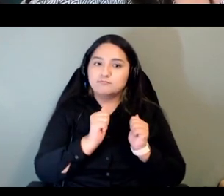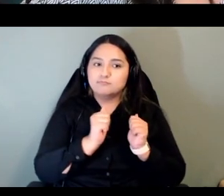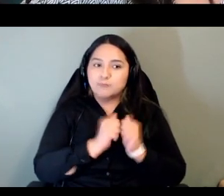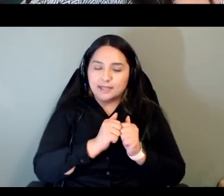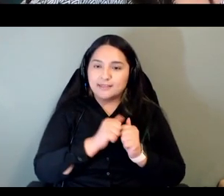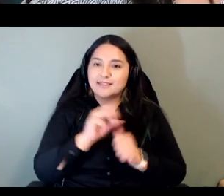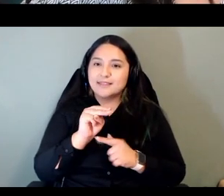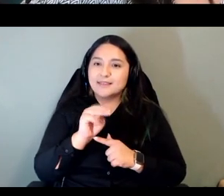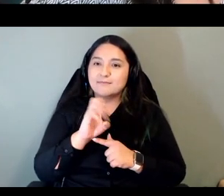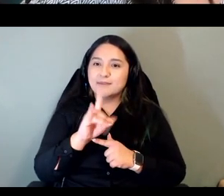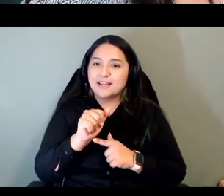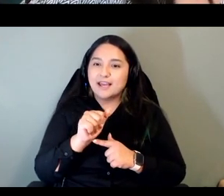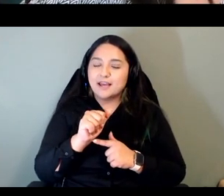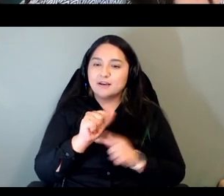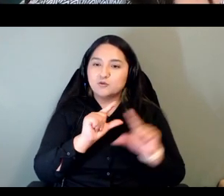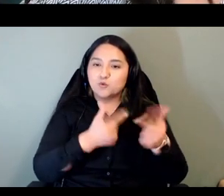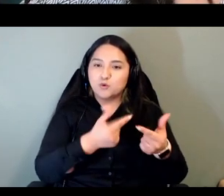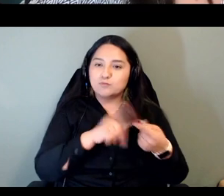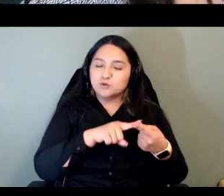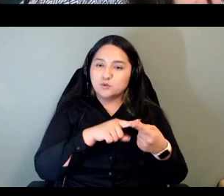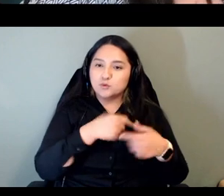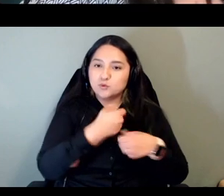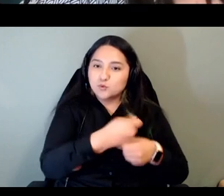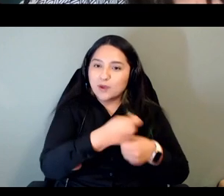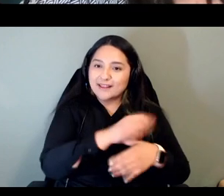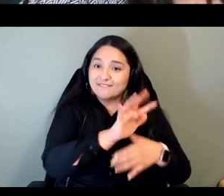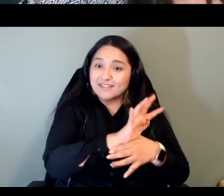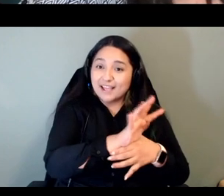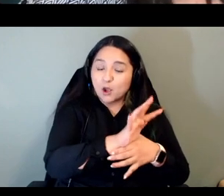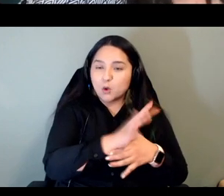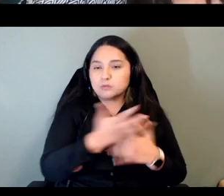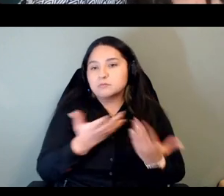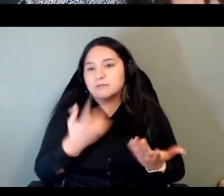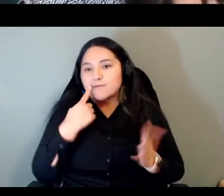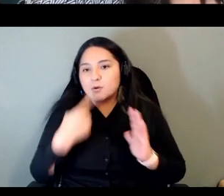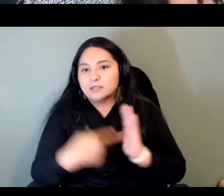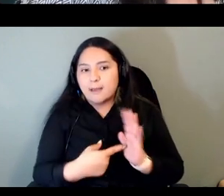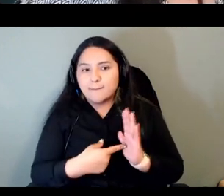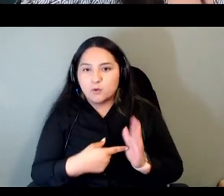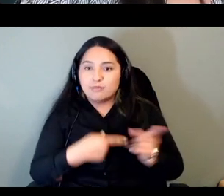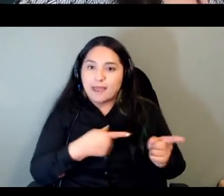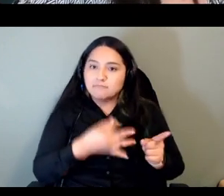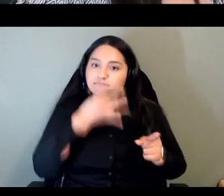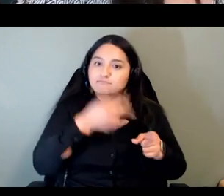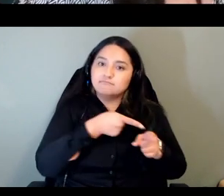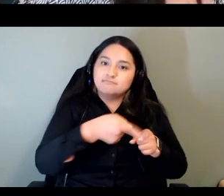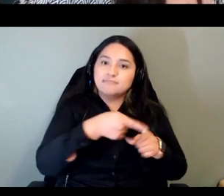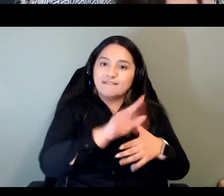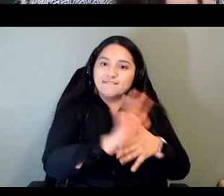because you know they're good at creating videos we're good at language rosetta stone's